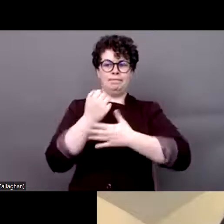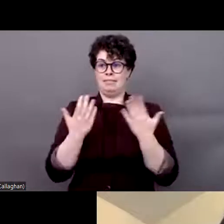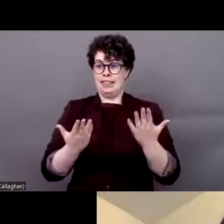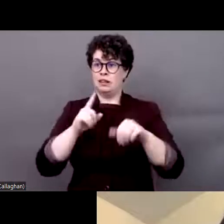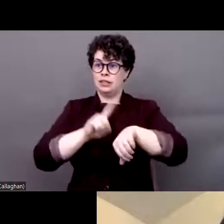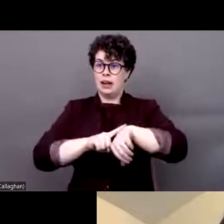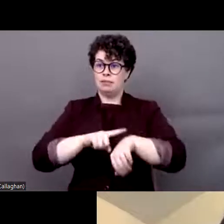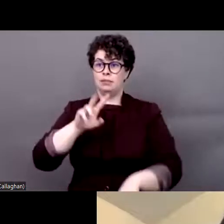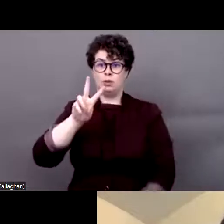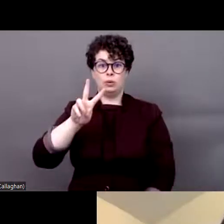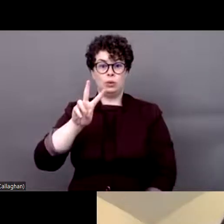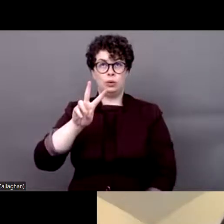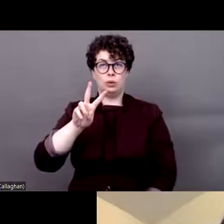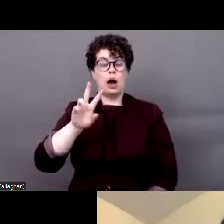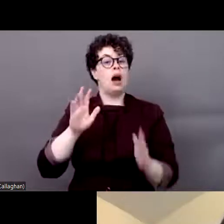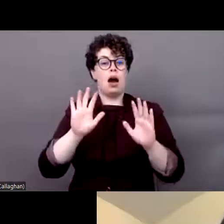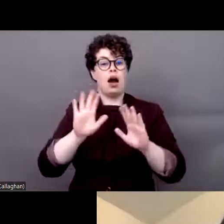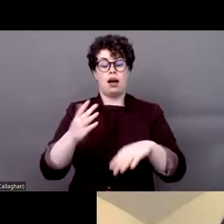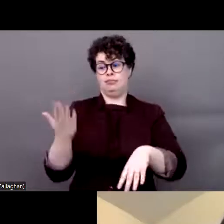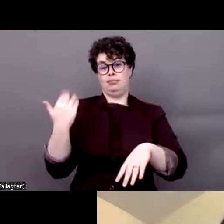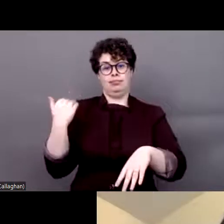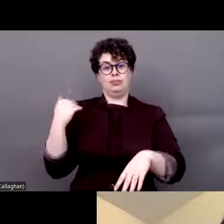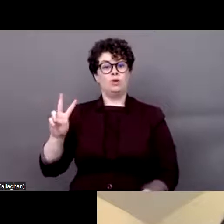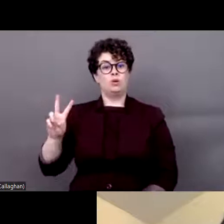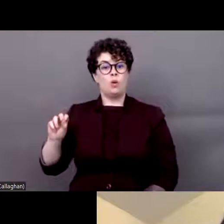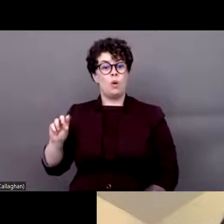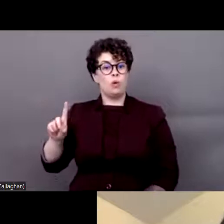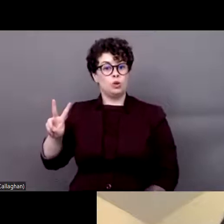disabilities that was in 2012 to promote the right